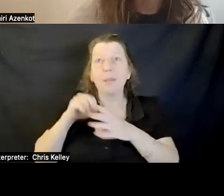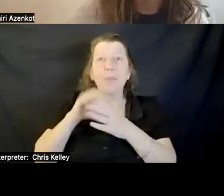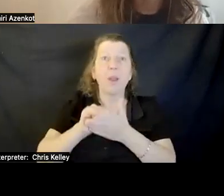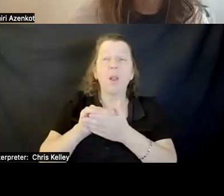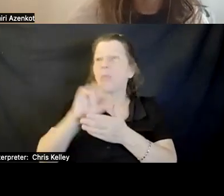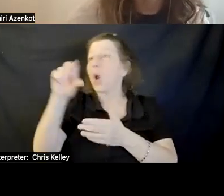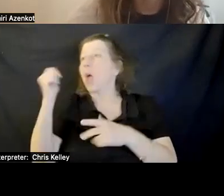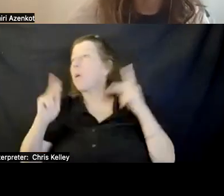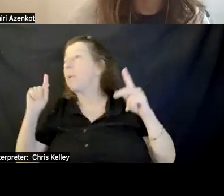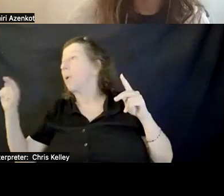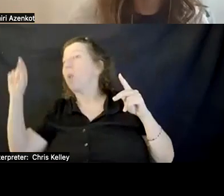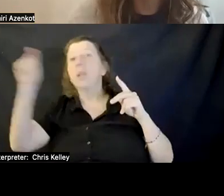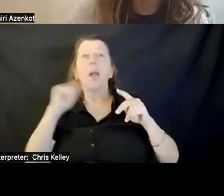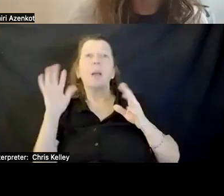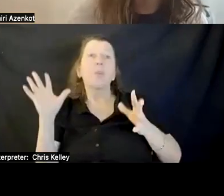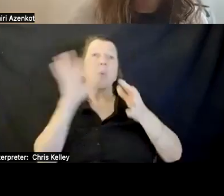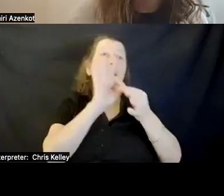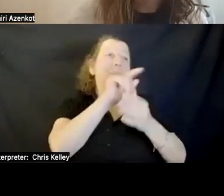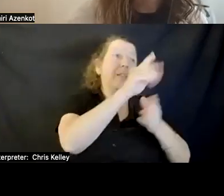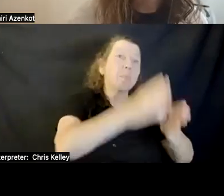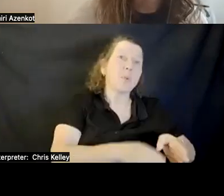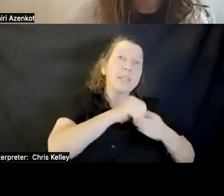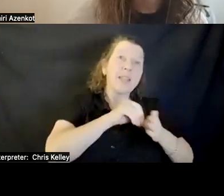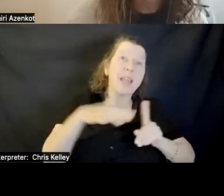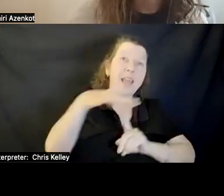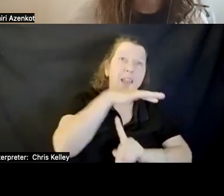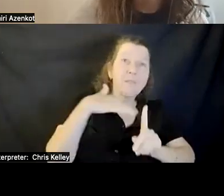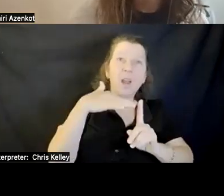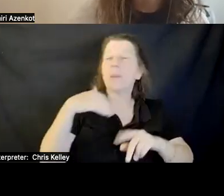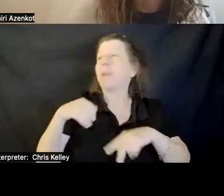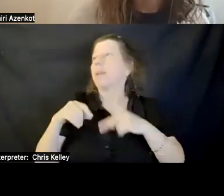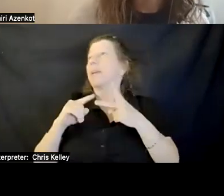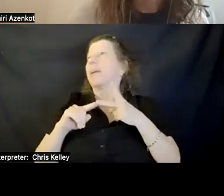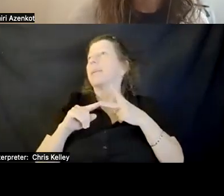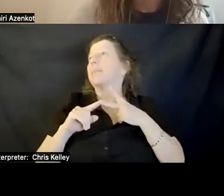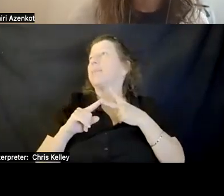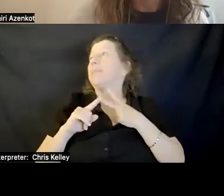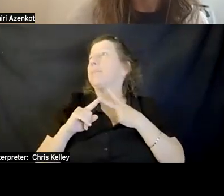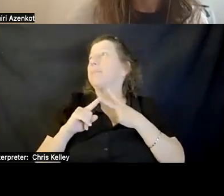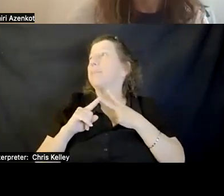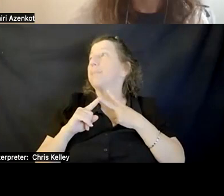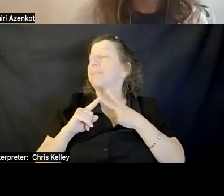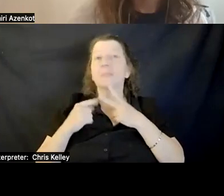FROM POINT A TO POINT B. I WANT TO BE ABLE TO UP -- TO SEE PEOPLE GESTURING,